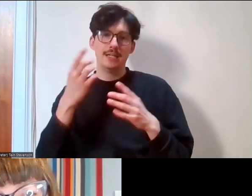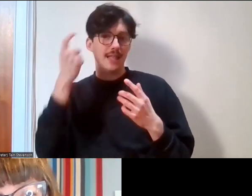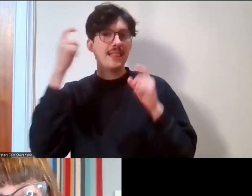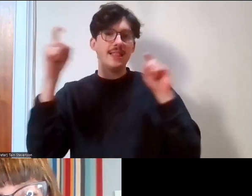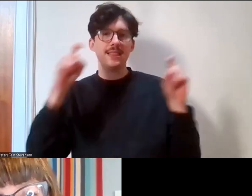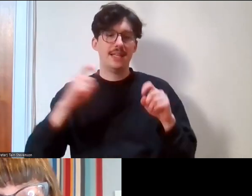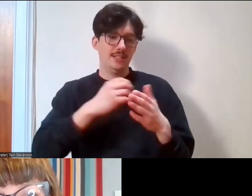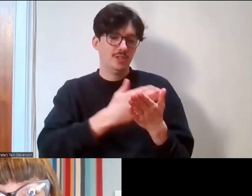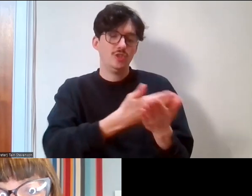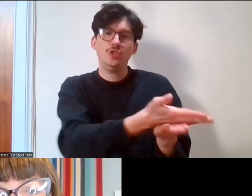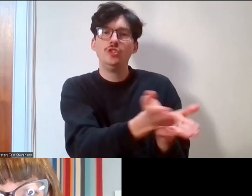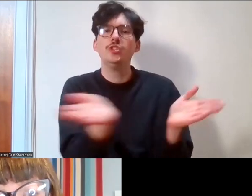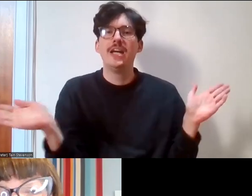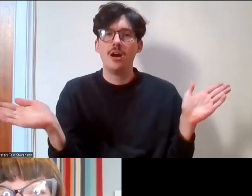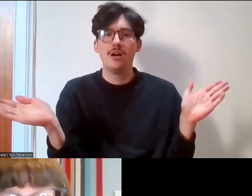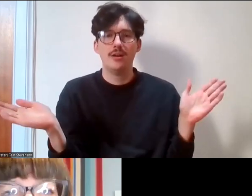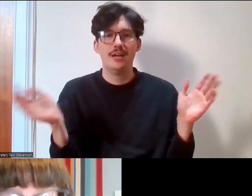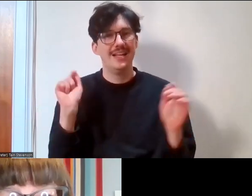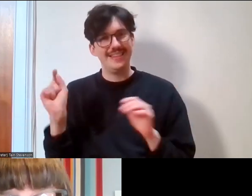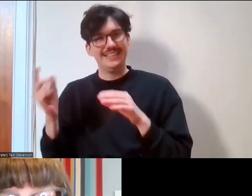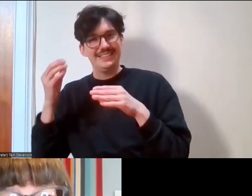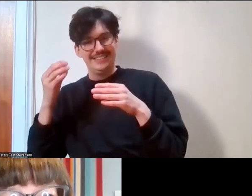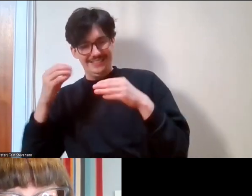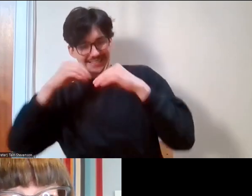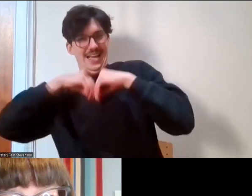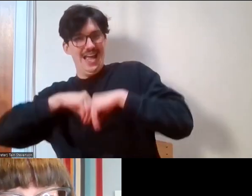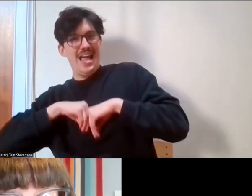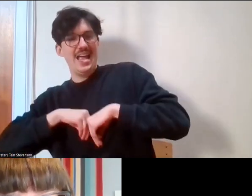experience insight, so we're getting the truth rather than the spin and I think that's really,